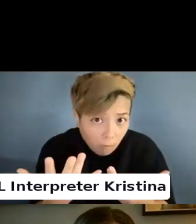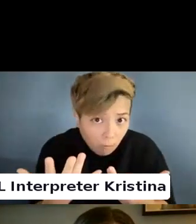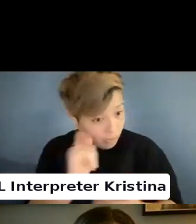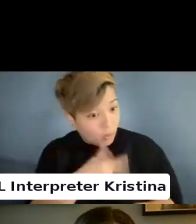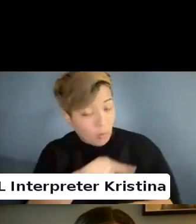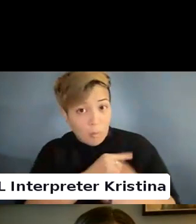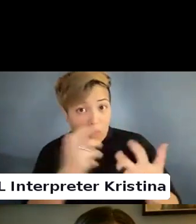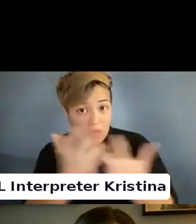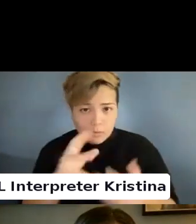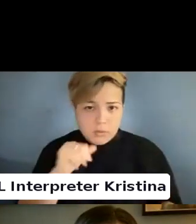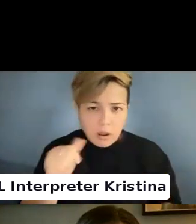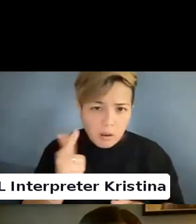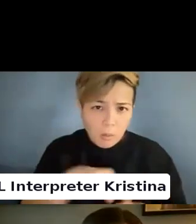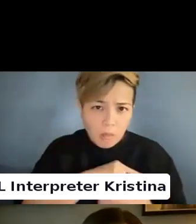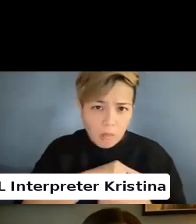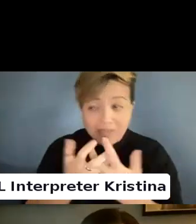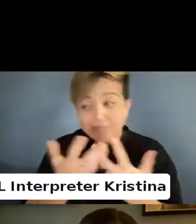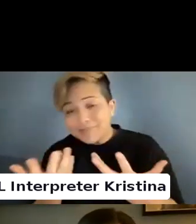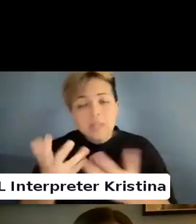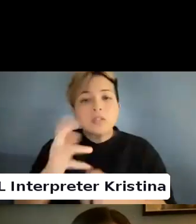for it. I think the question is.